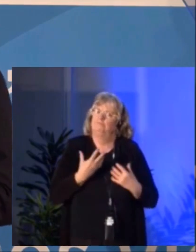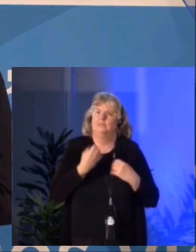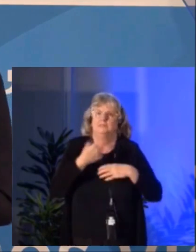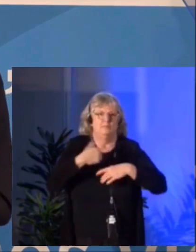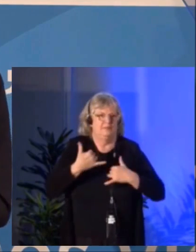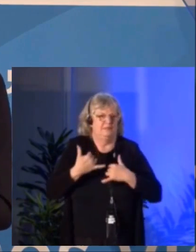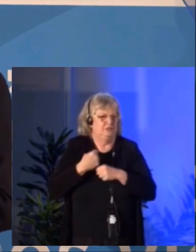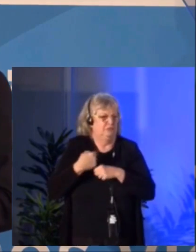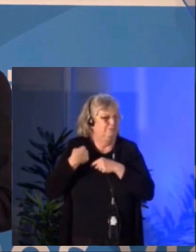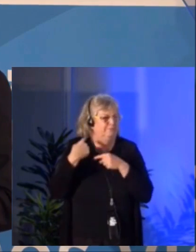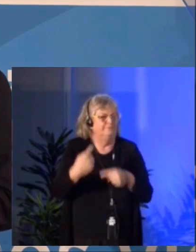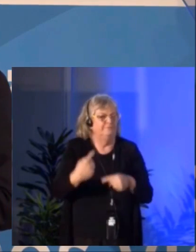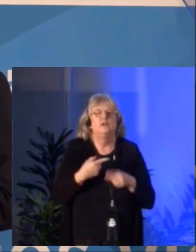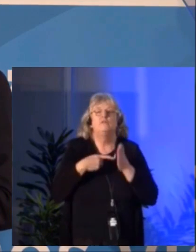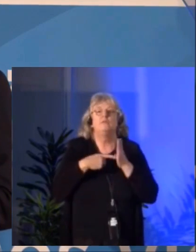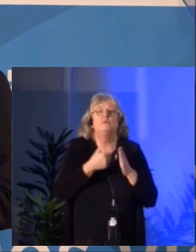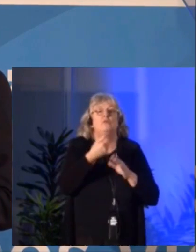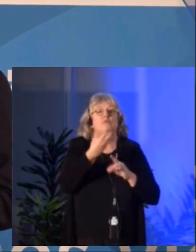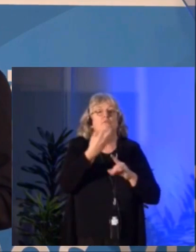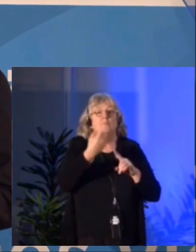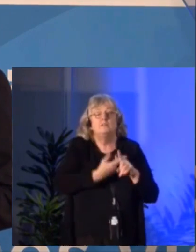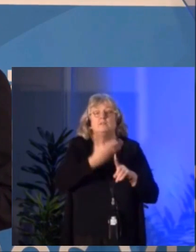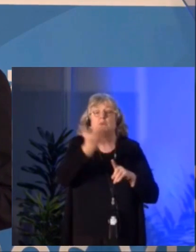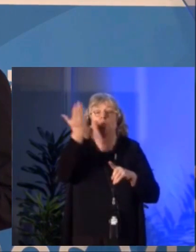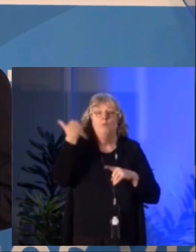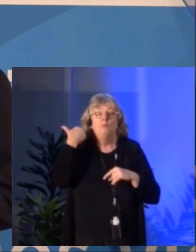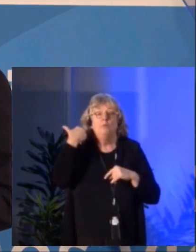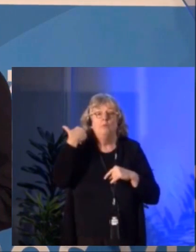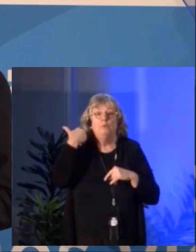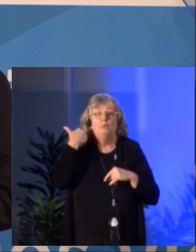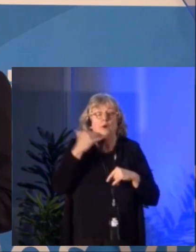For example, a few months ago when the team working